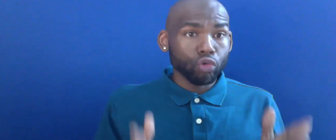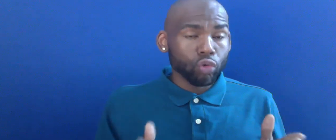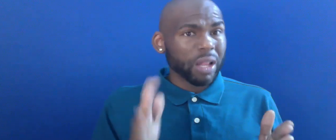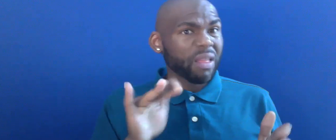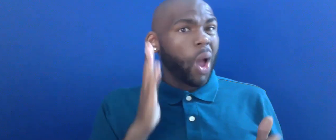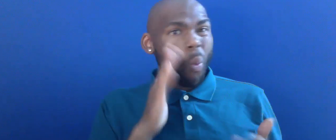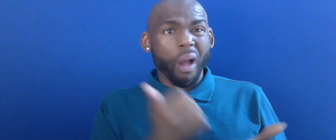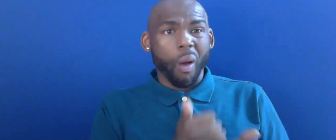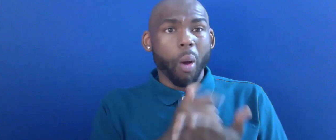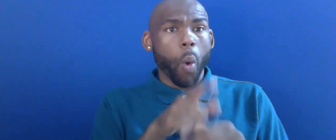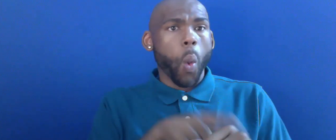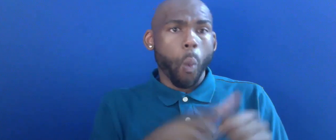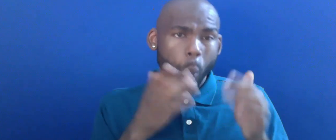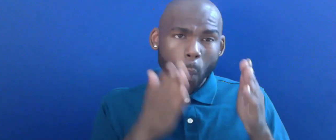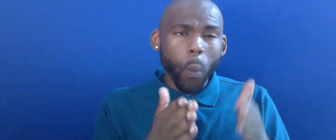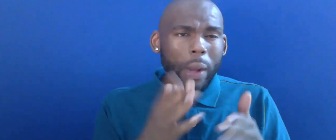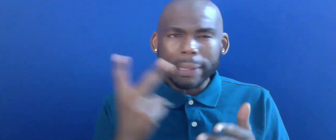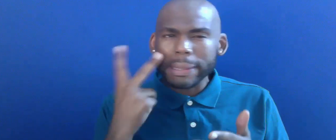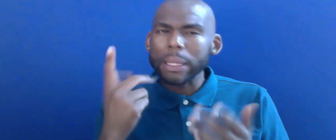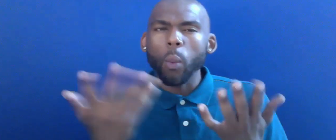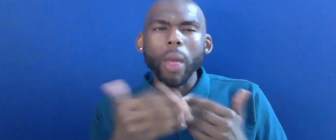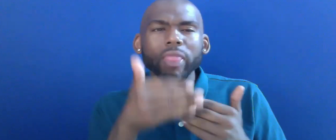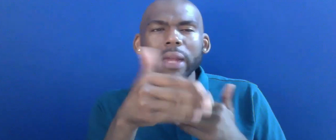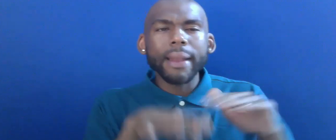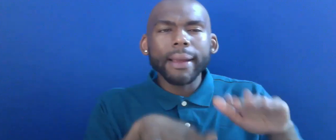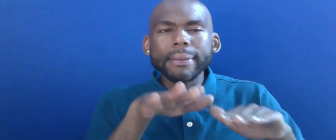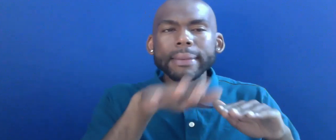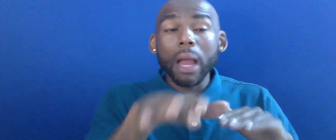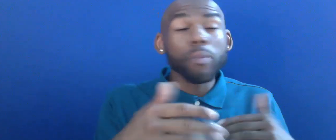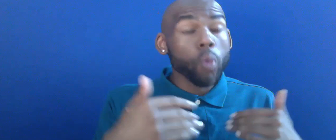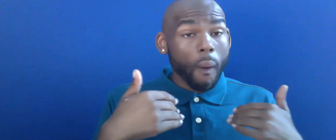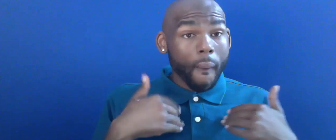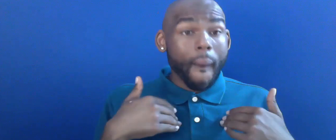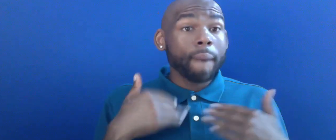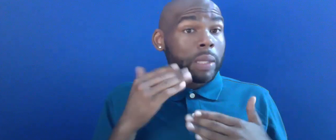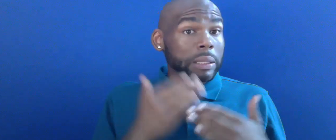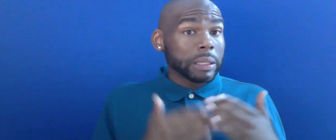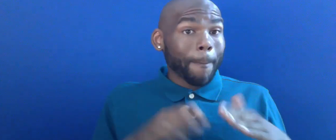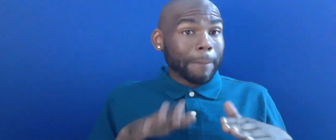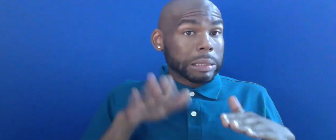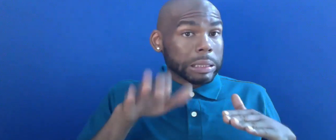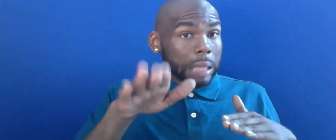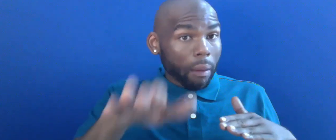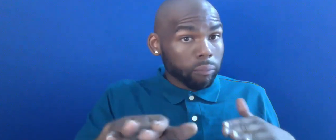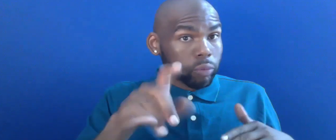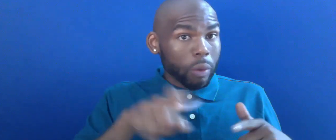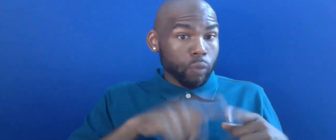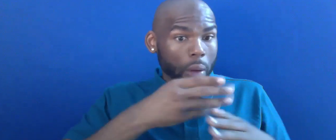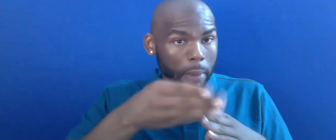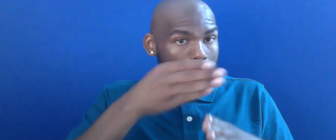NEXT STEPS IN THE PROCESS AS THERE ARE DEFINITELY STEPS THAT NEED TO OCCUR BEFORE YOUR CHILD OR STUDENT CAN RECEIVE